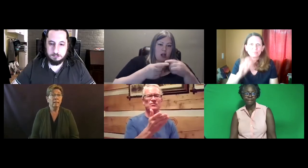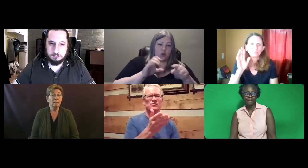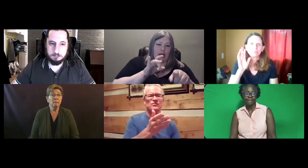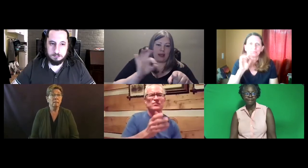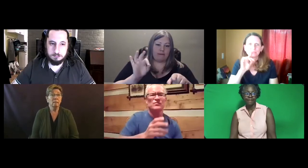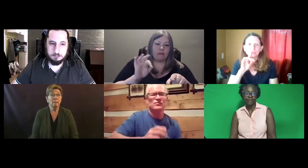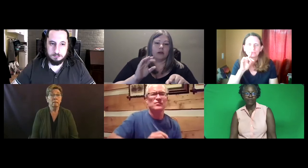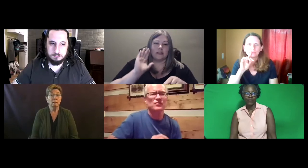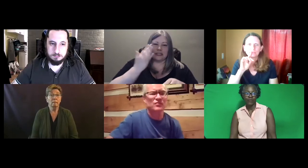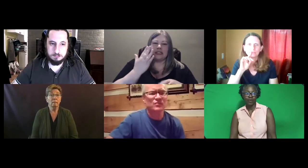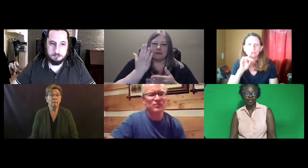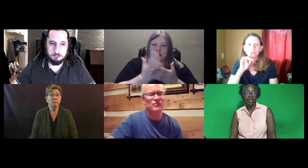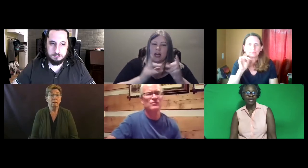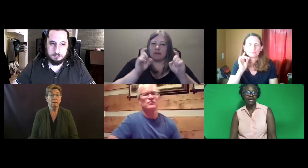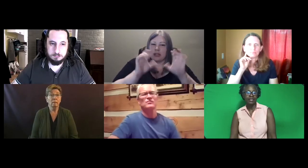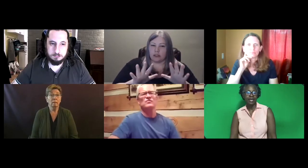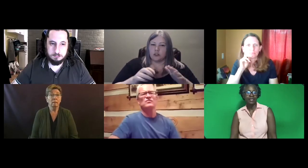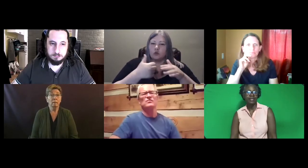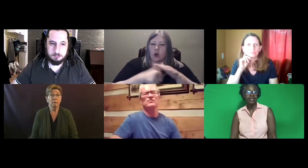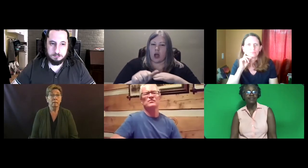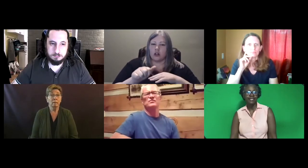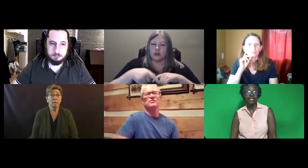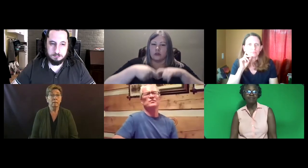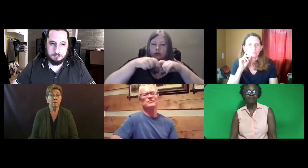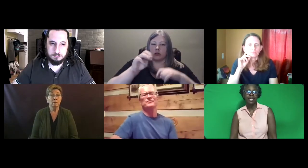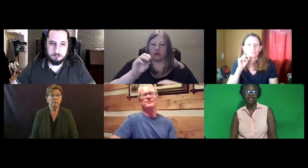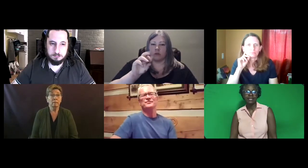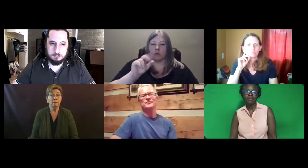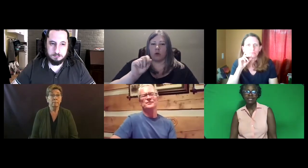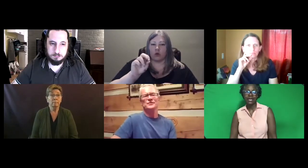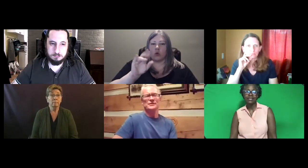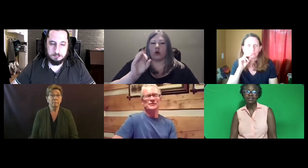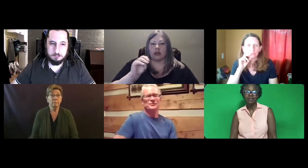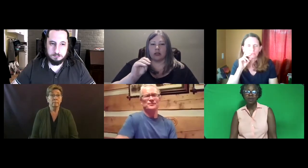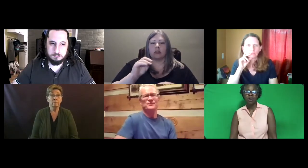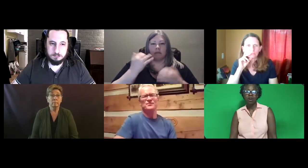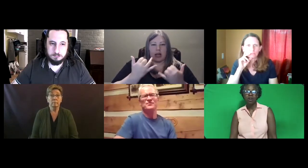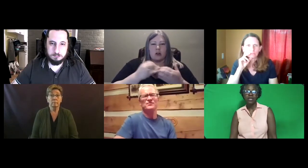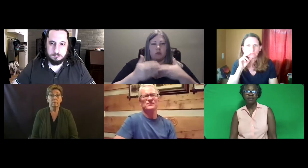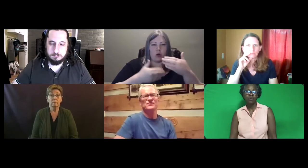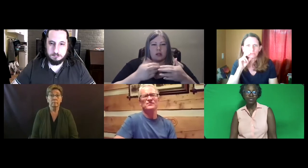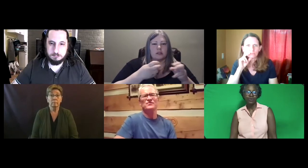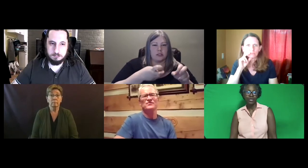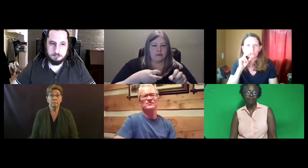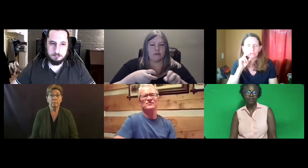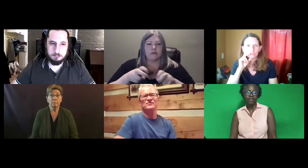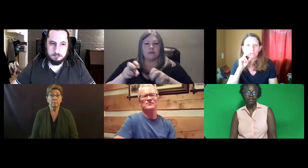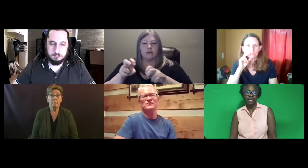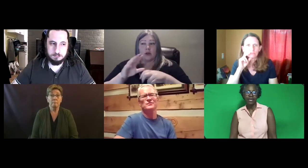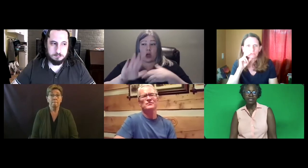Katie: Yes, and Cliff it seems that some of the tests are in moratorium and they're in